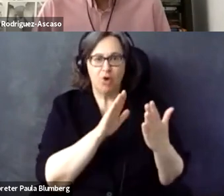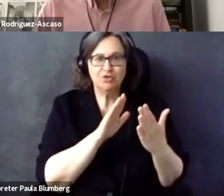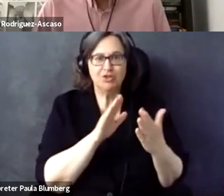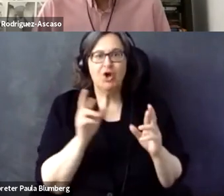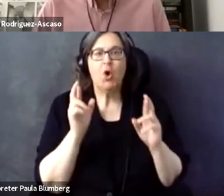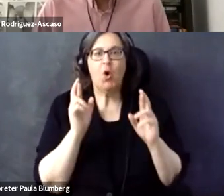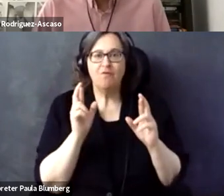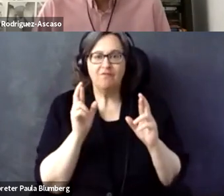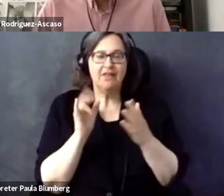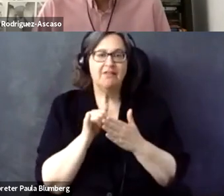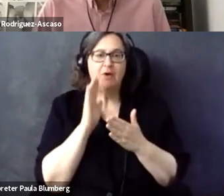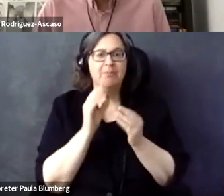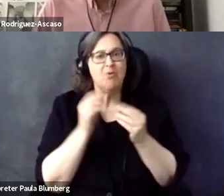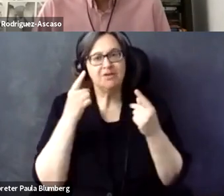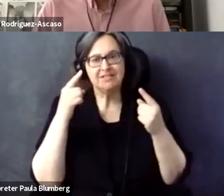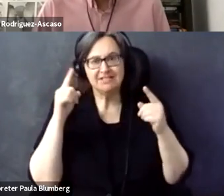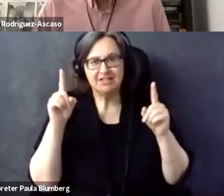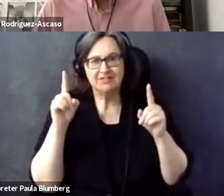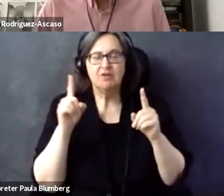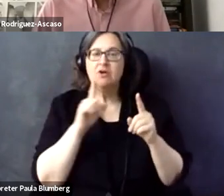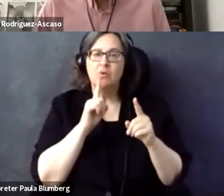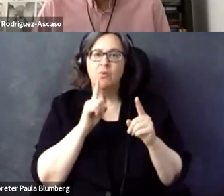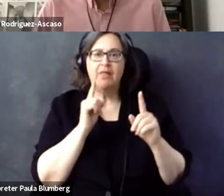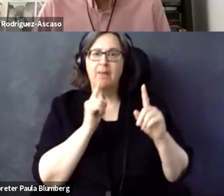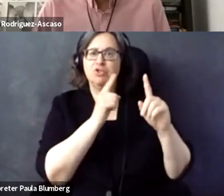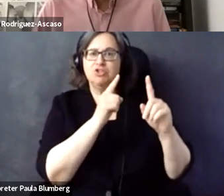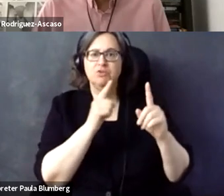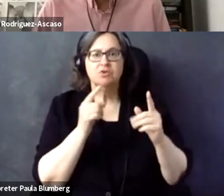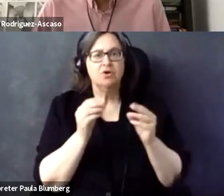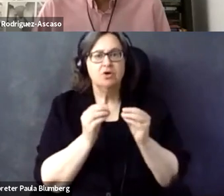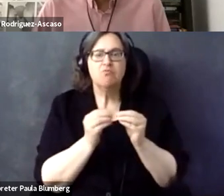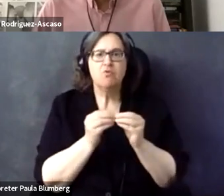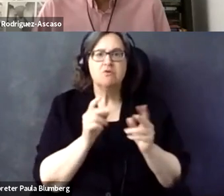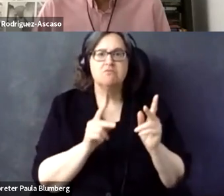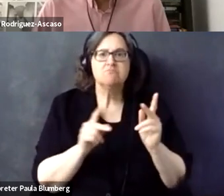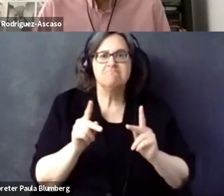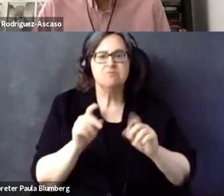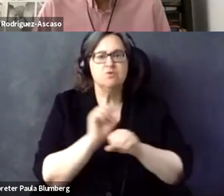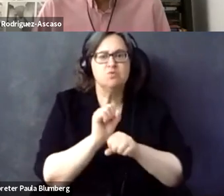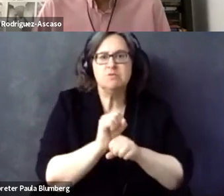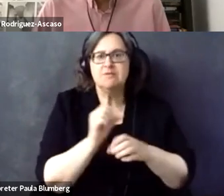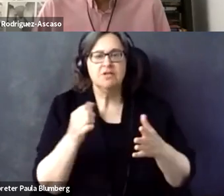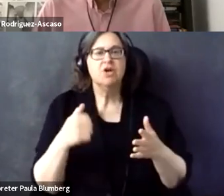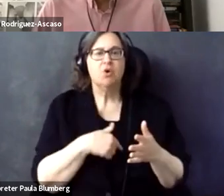person knows what he or she is talking about. And I think that is a different approach. That hopefully will be more successful and really